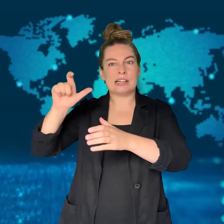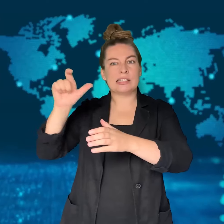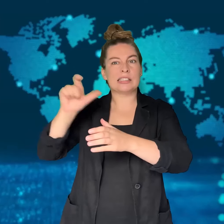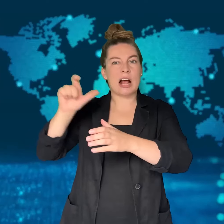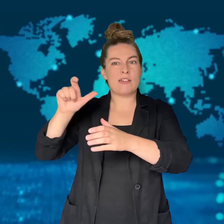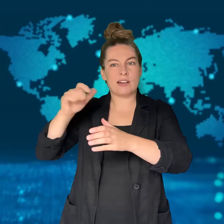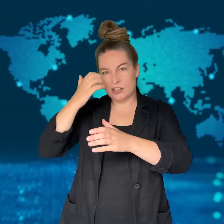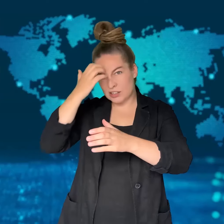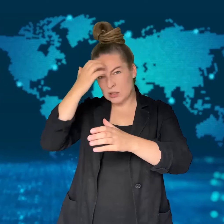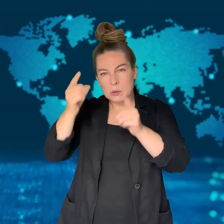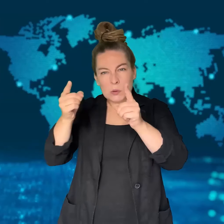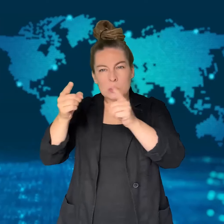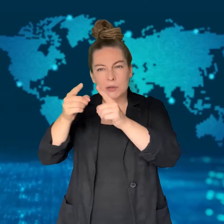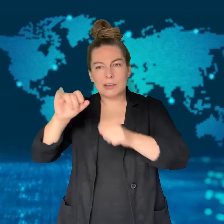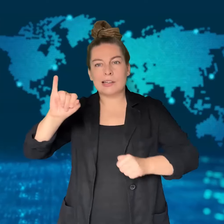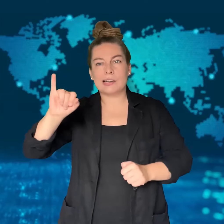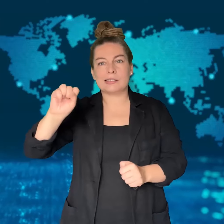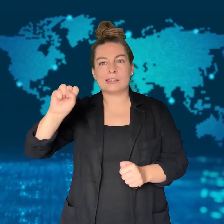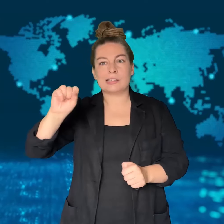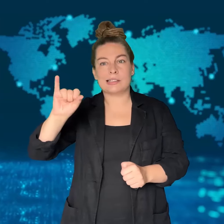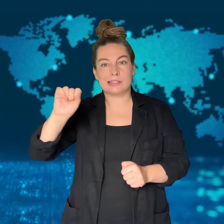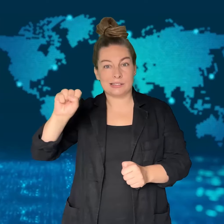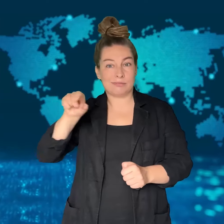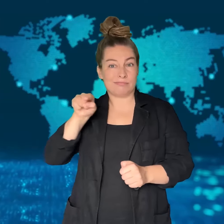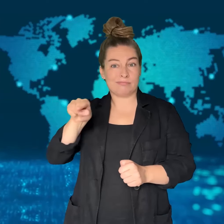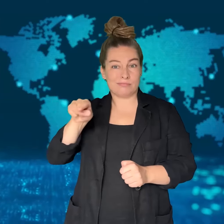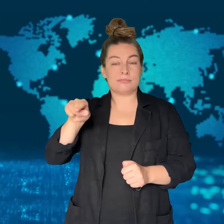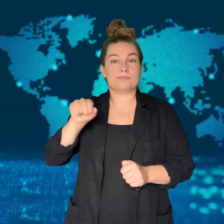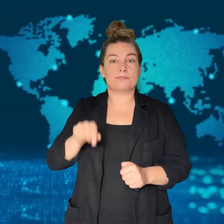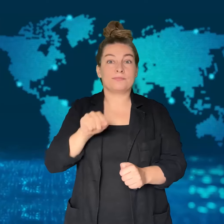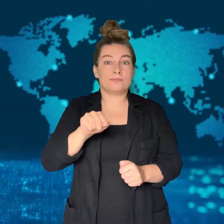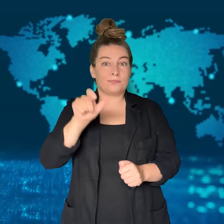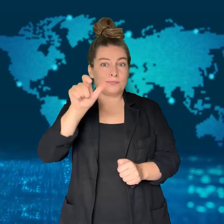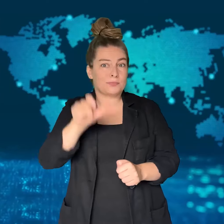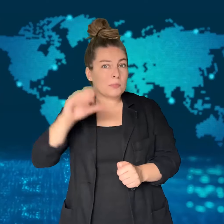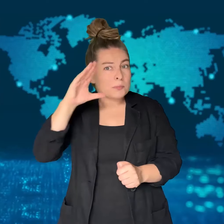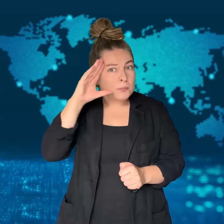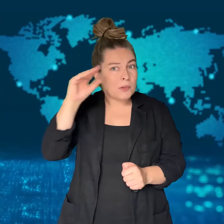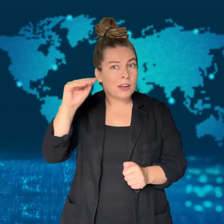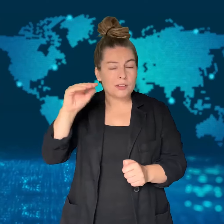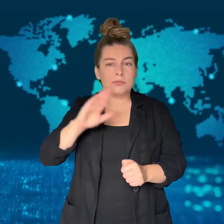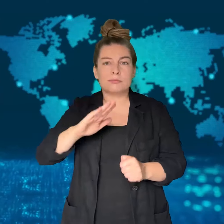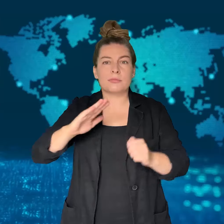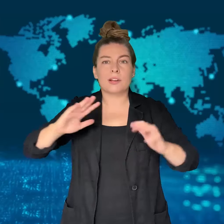pledged allegiance to the Islamic State (ISIS).